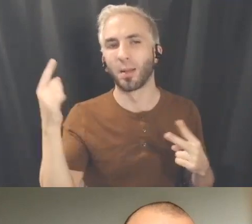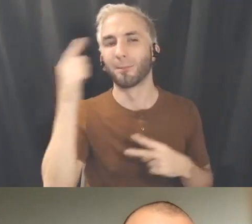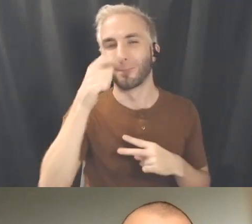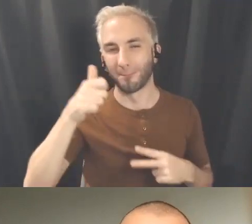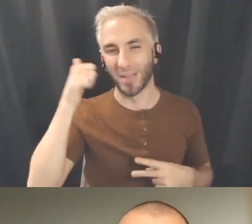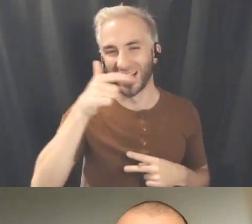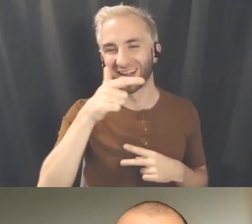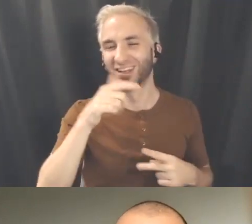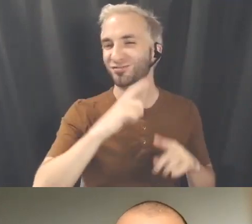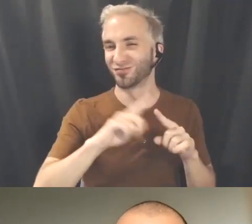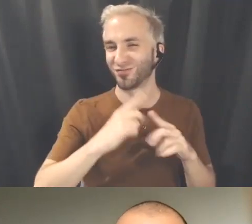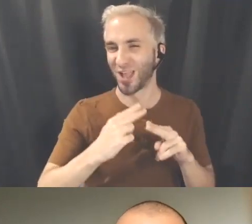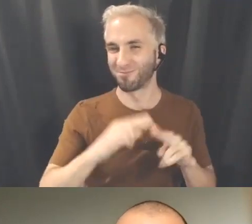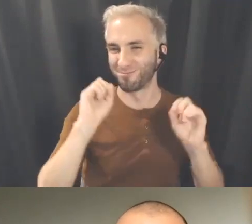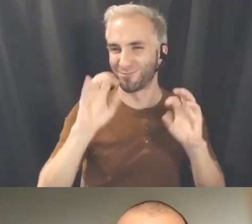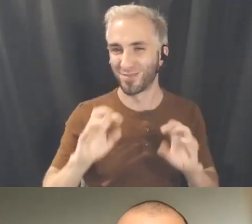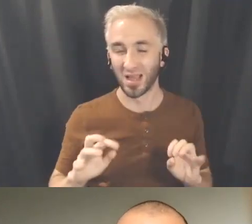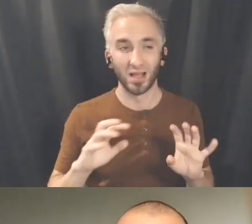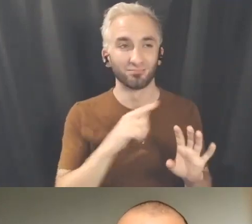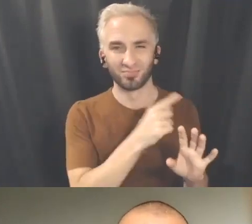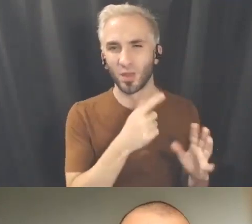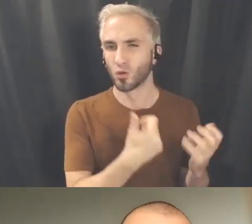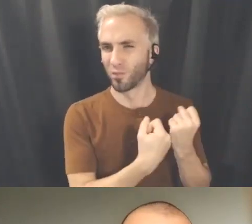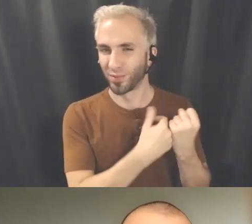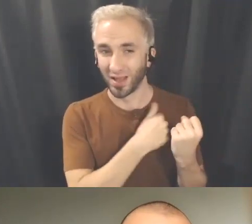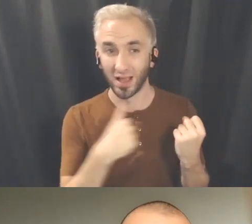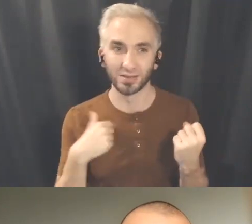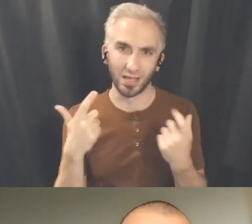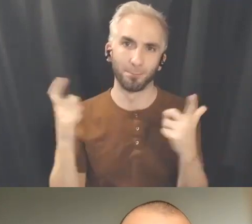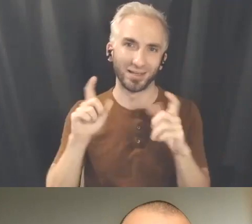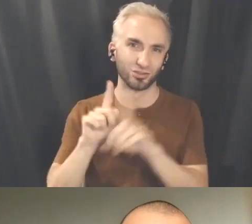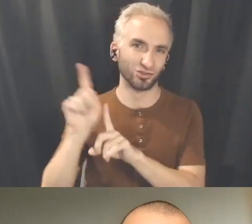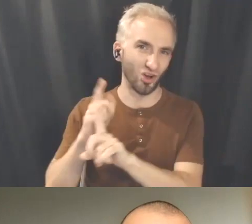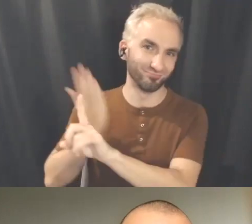Shane here supporting us, holding space. And of course the the big star here the